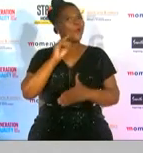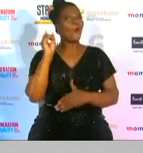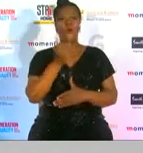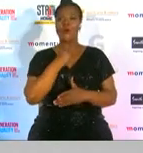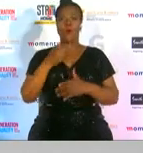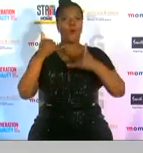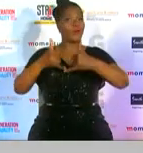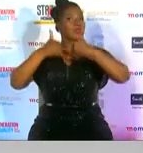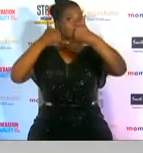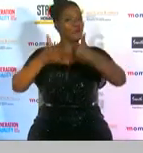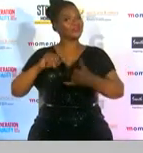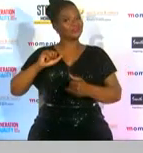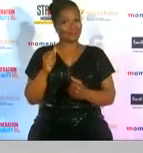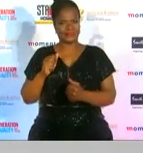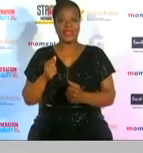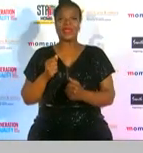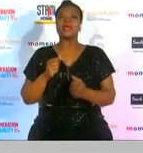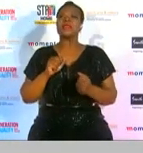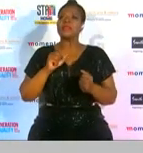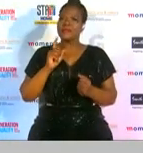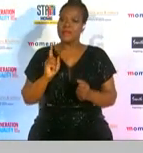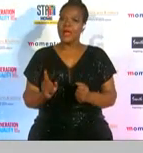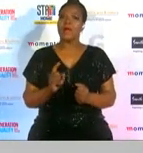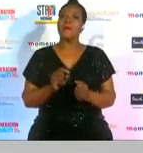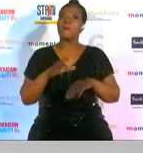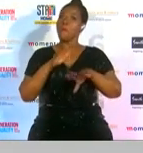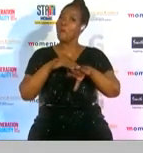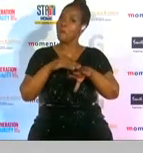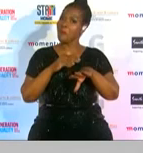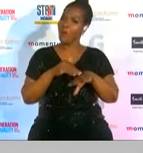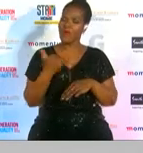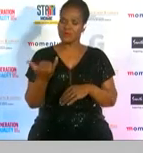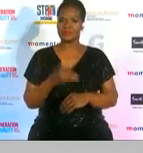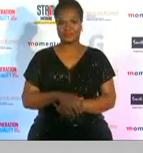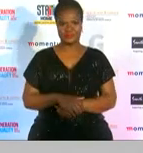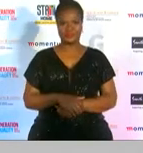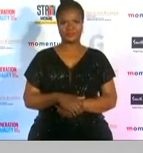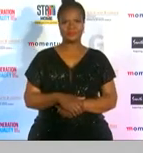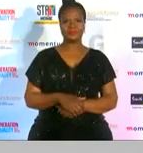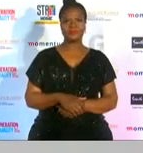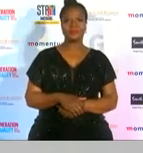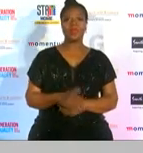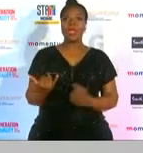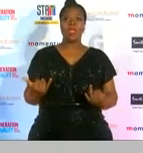an award so far we still have a lot more coming but for now i would like to find out where